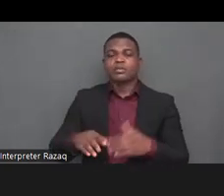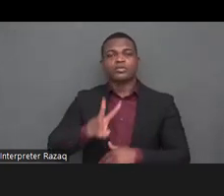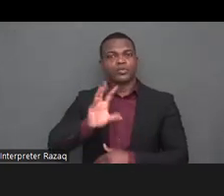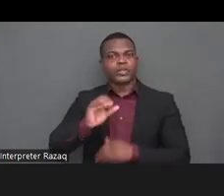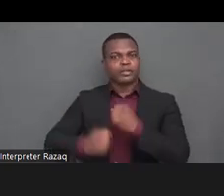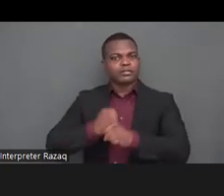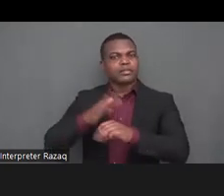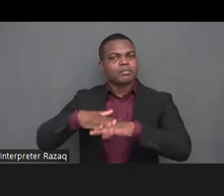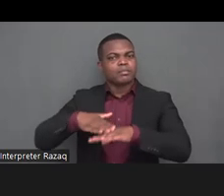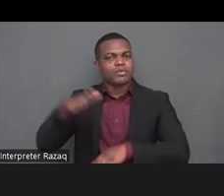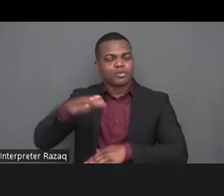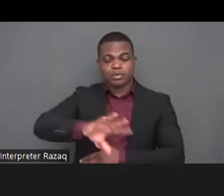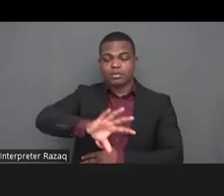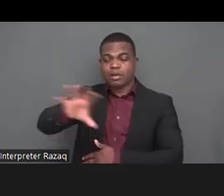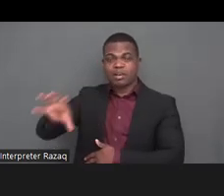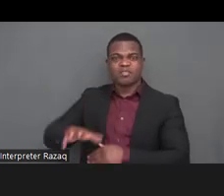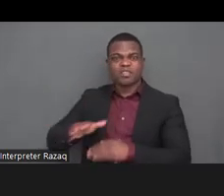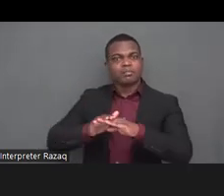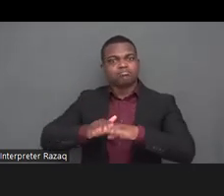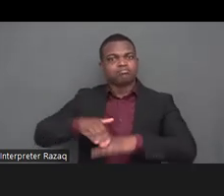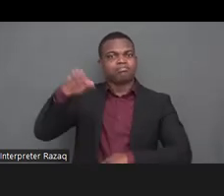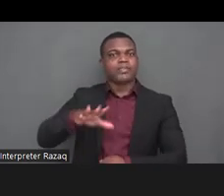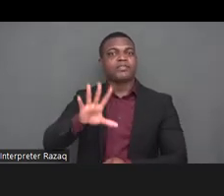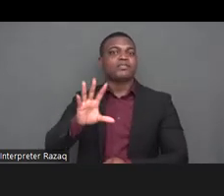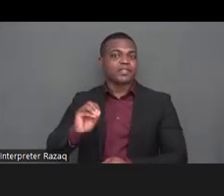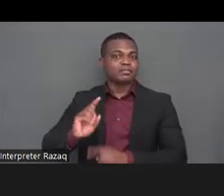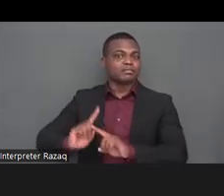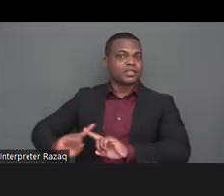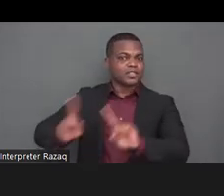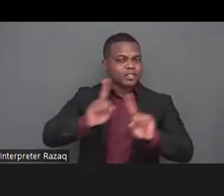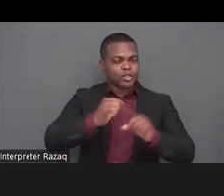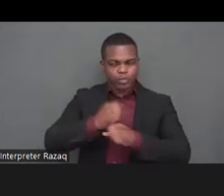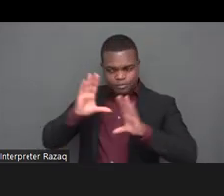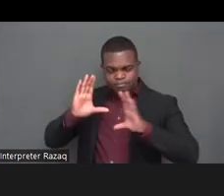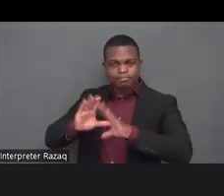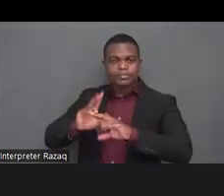speakers today um where we will be talking about working together for the rights of persons with